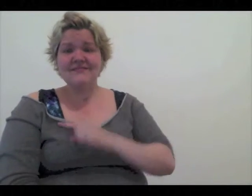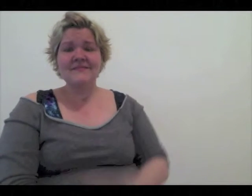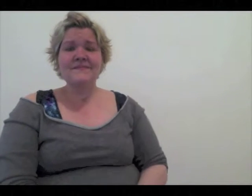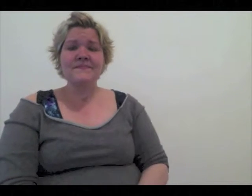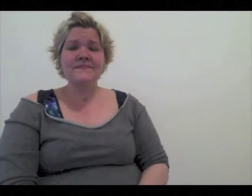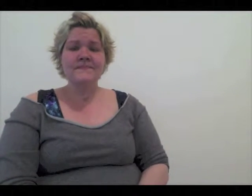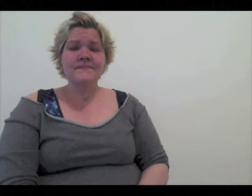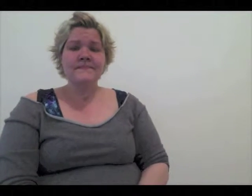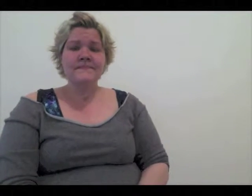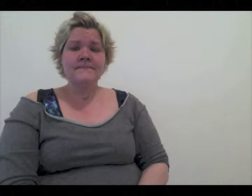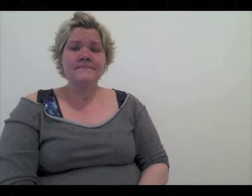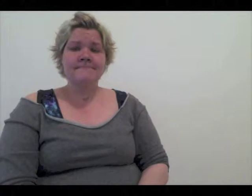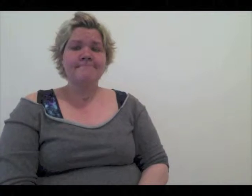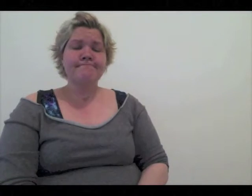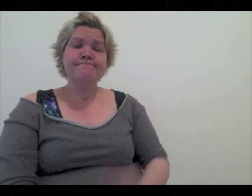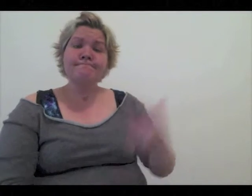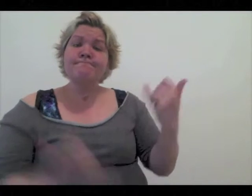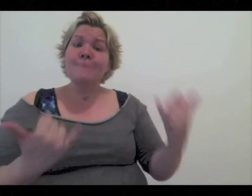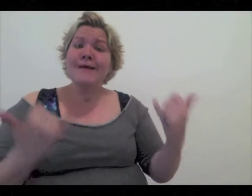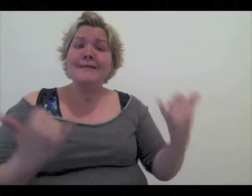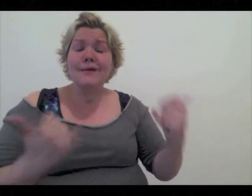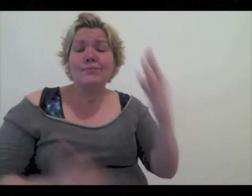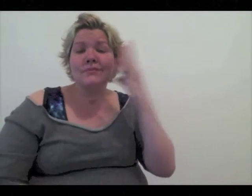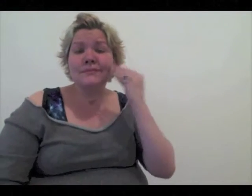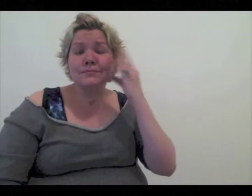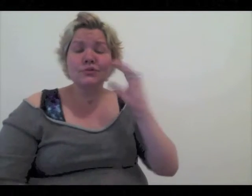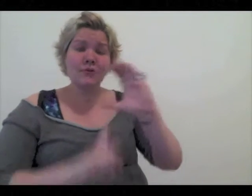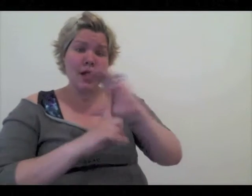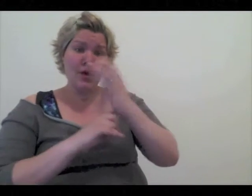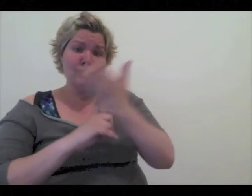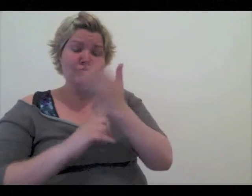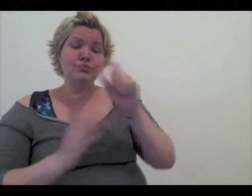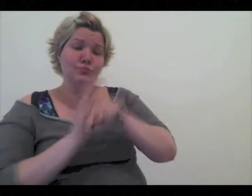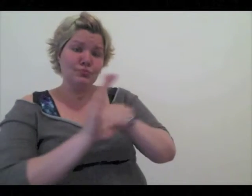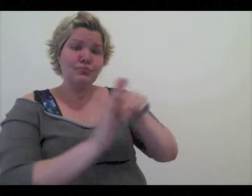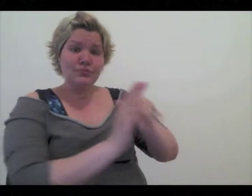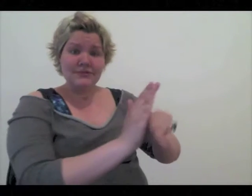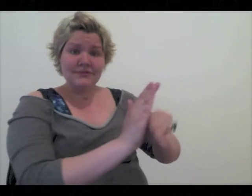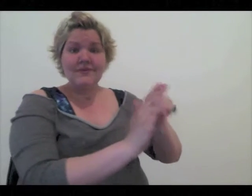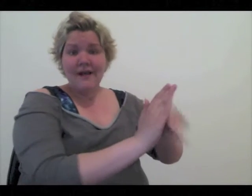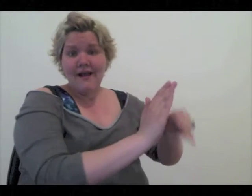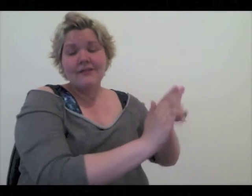We are currently experiencing a cultural genocide.